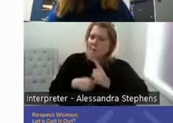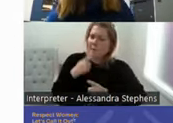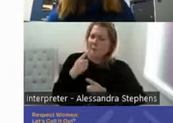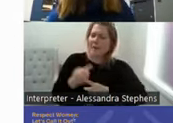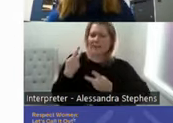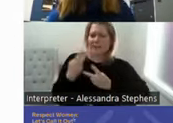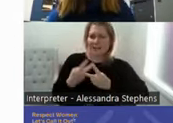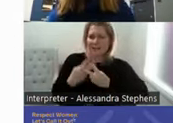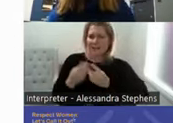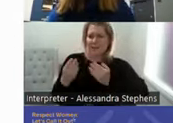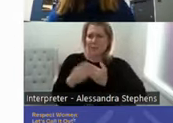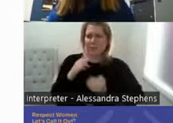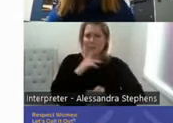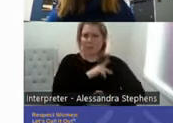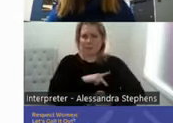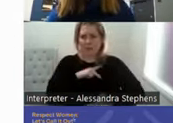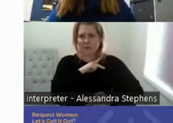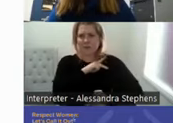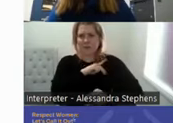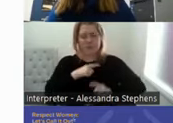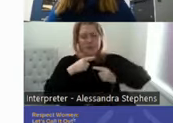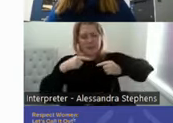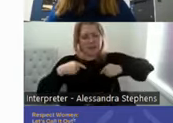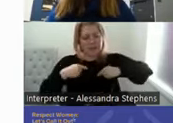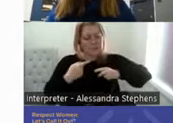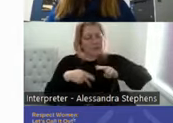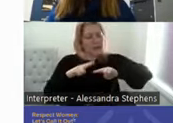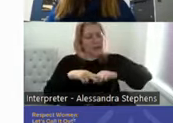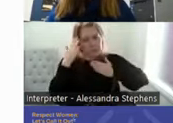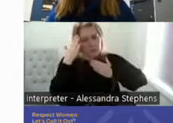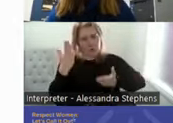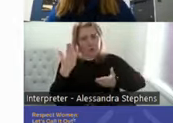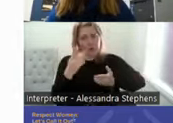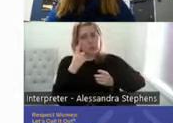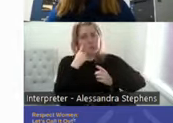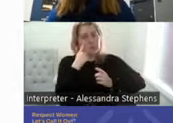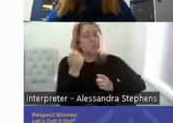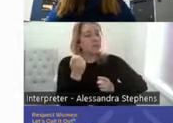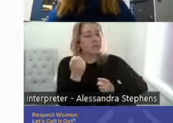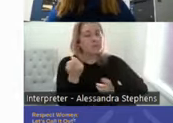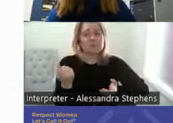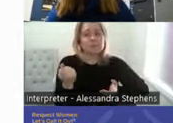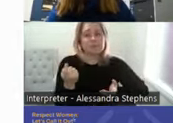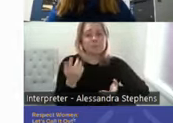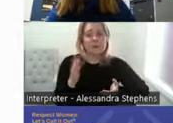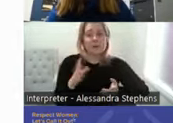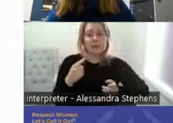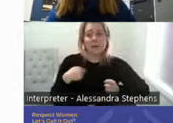you don't know find out. We do Google Doctor things when my recommendation when you Google